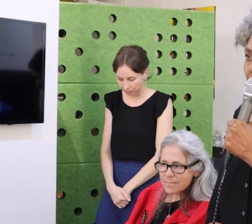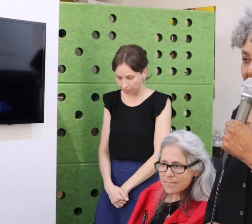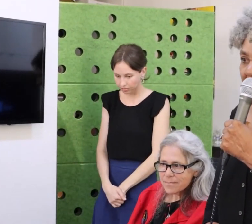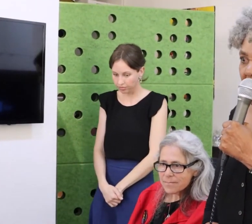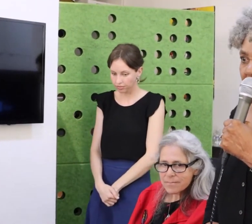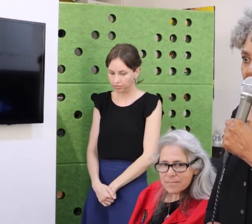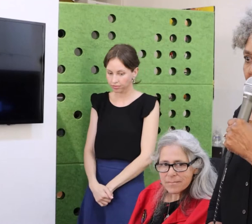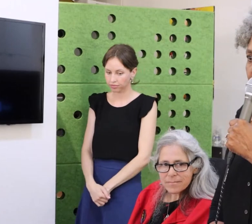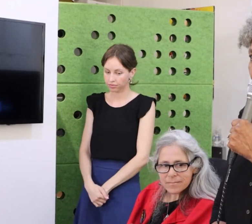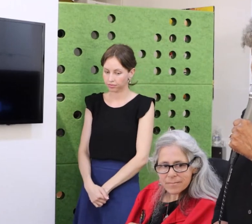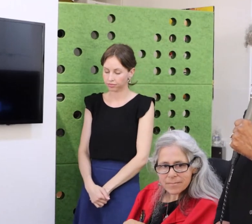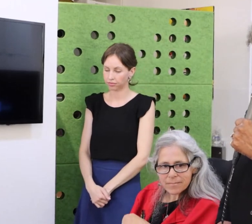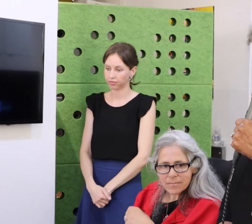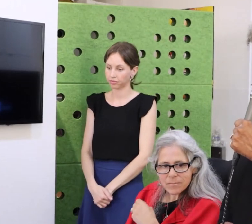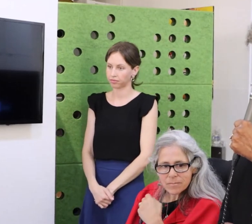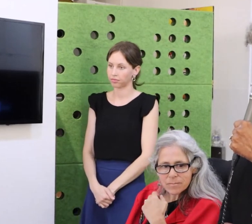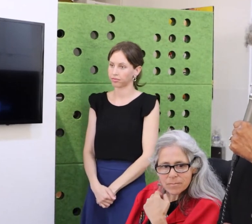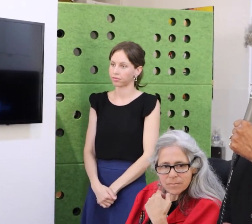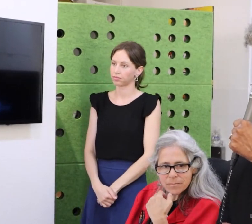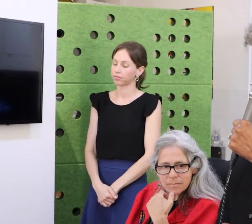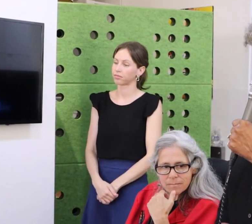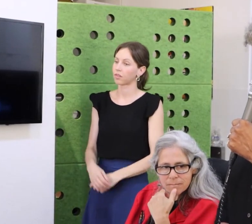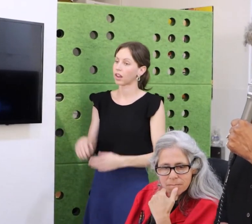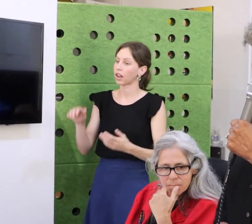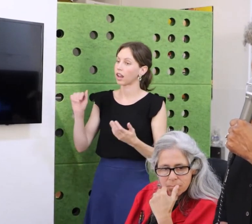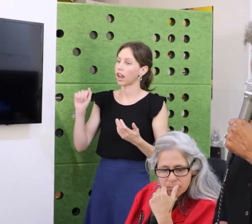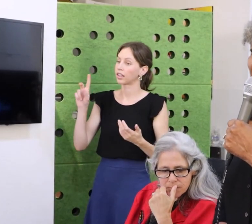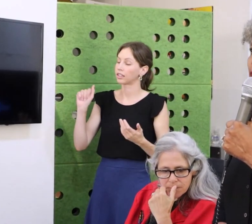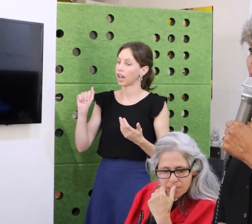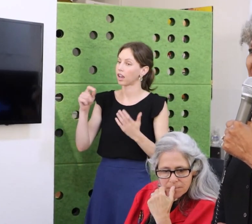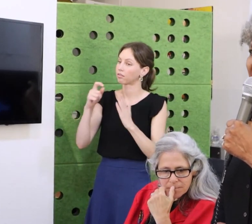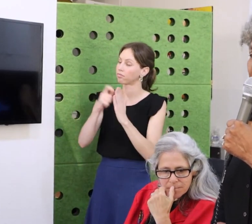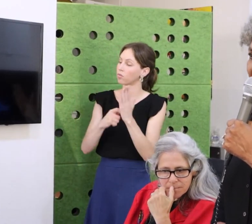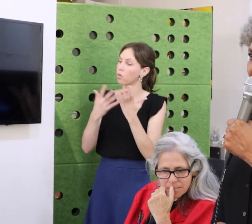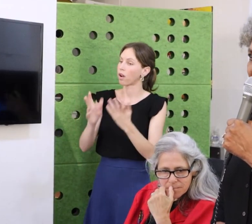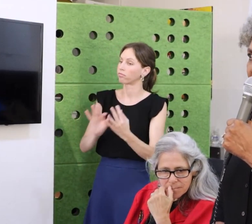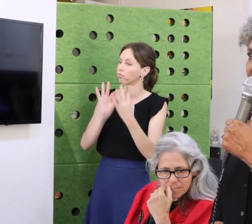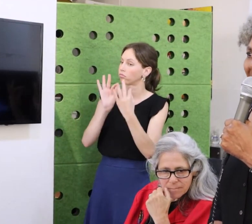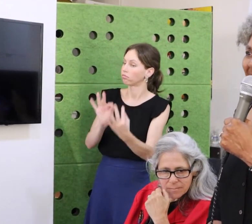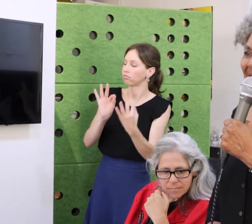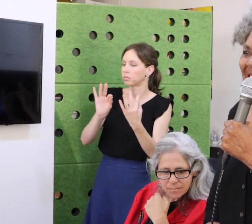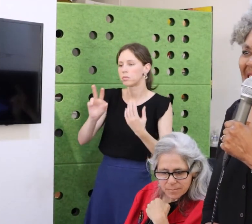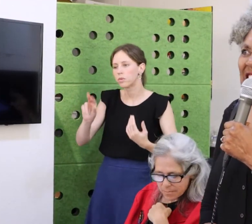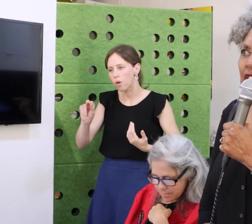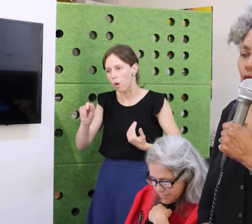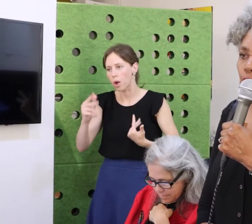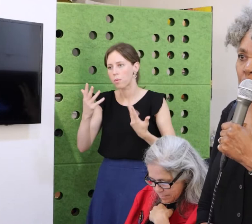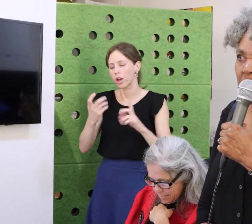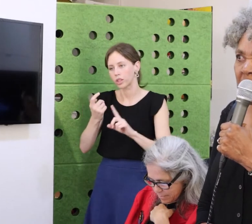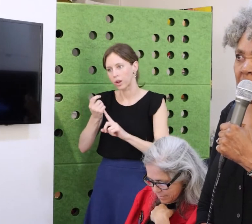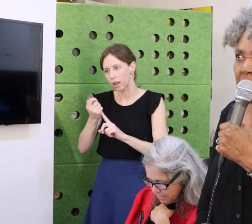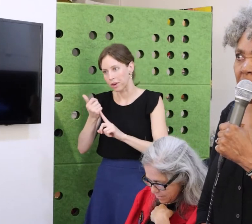right laws in place and why we enforce the laws when they are